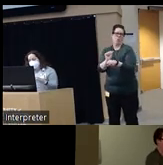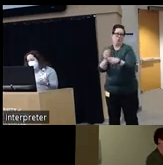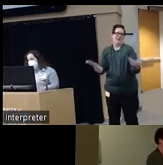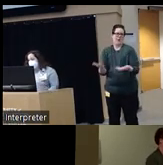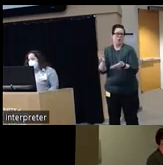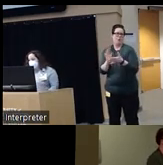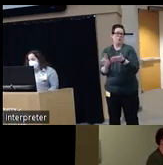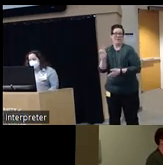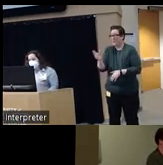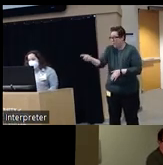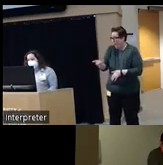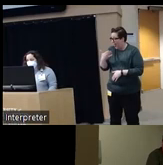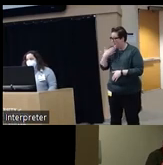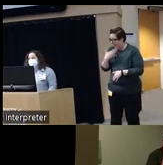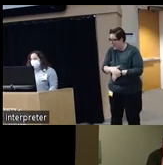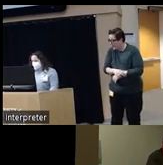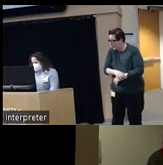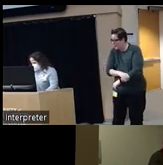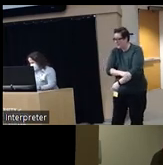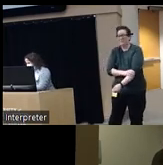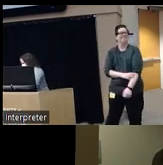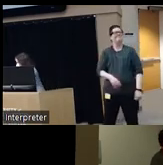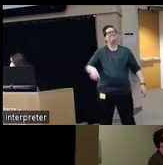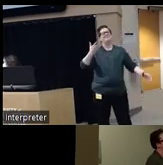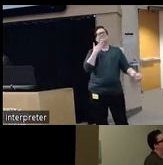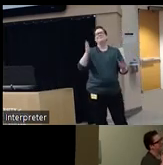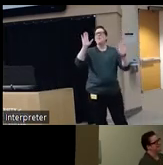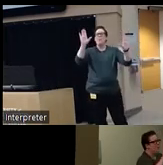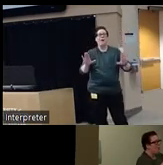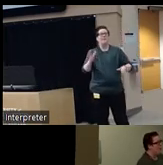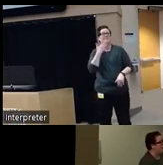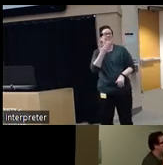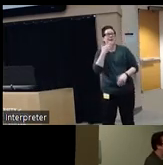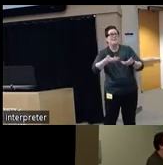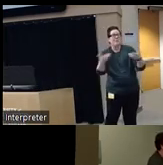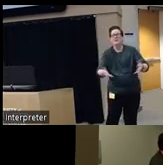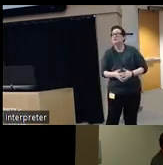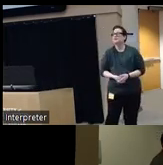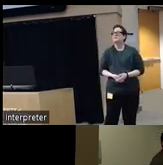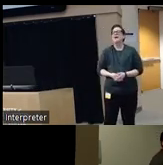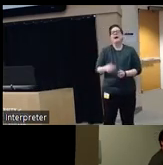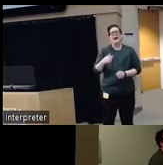we welcome you and thank you wonderful thank you so much uh yeah I'm a little bit scattered